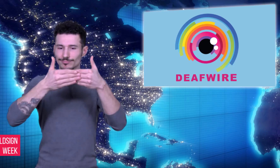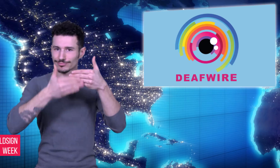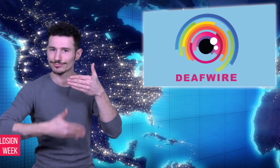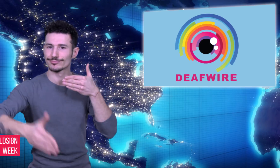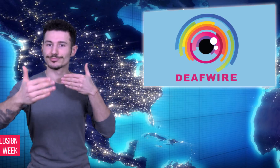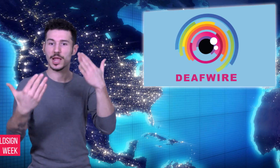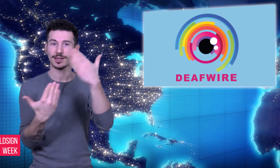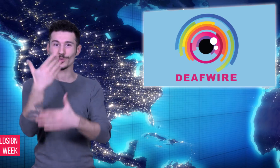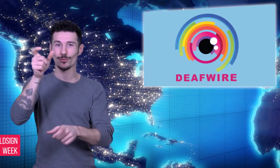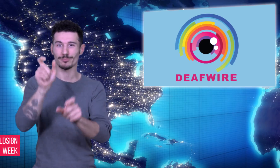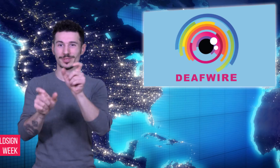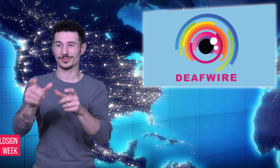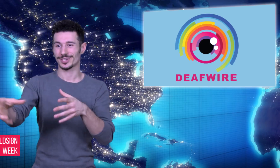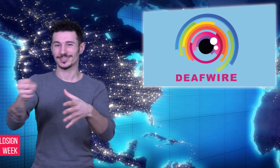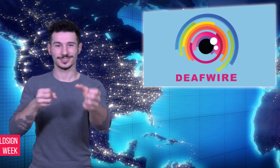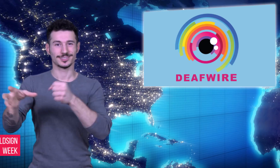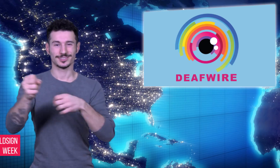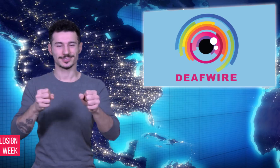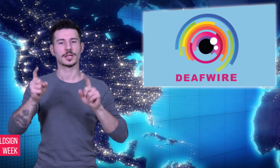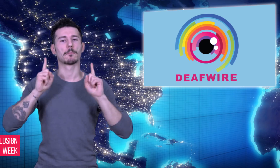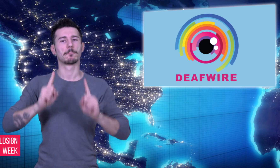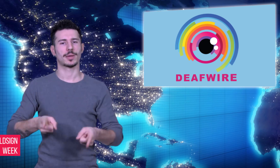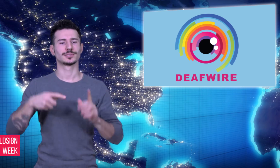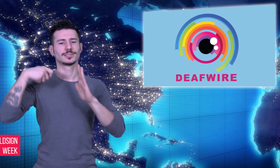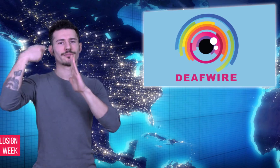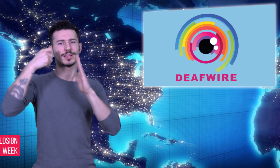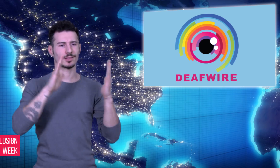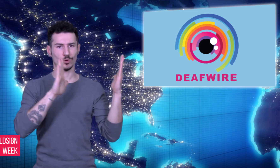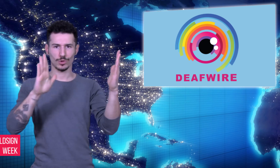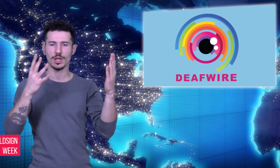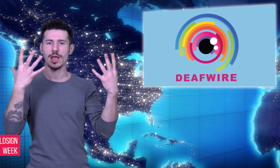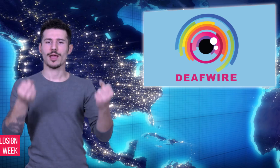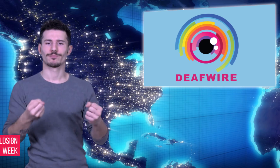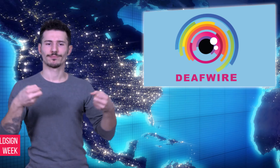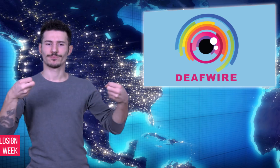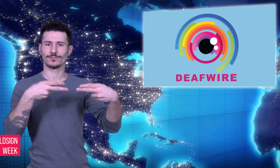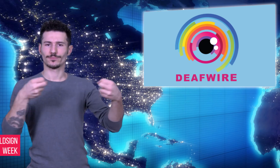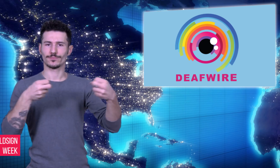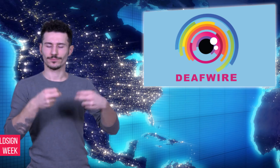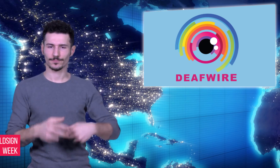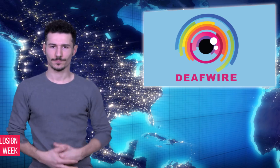all its new hires.